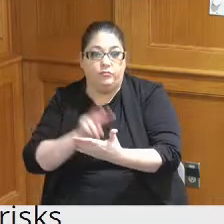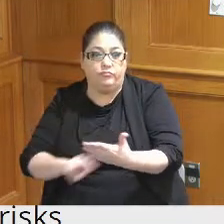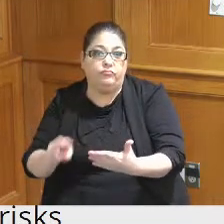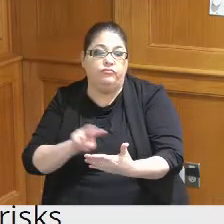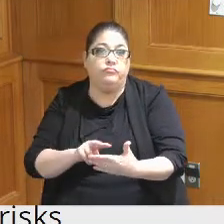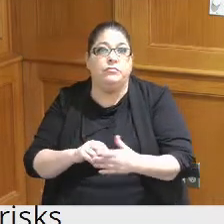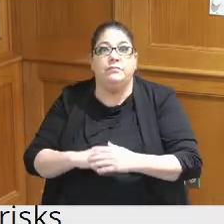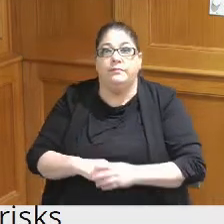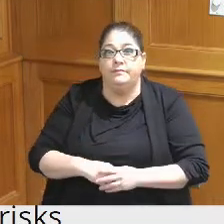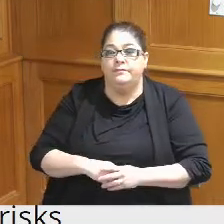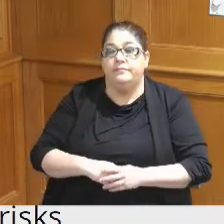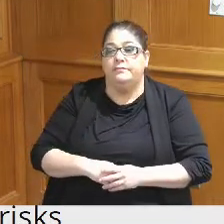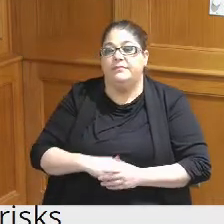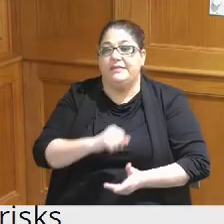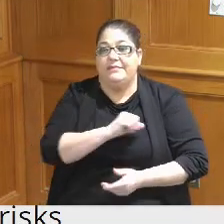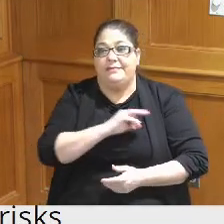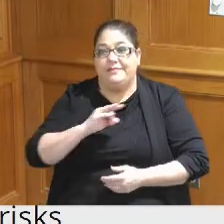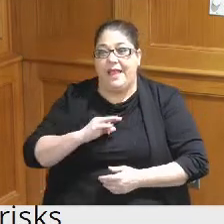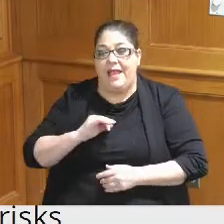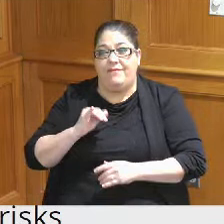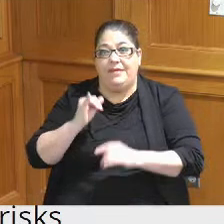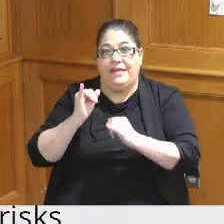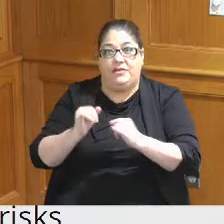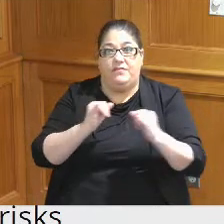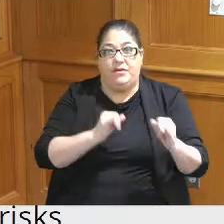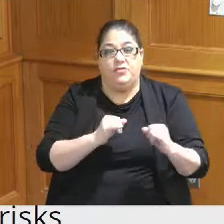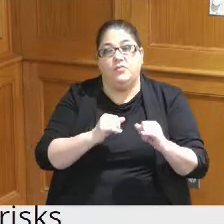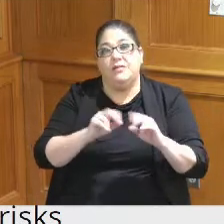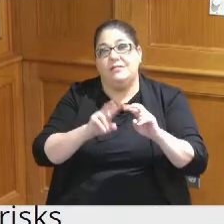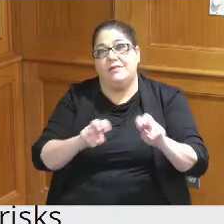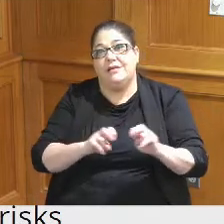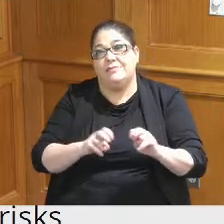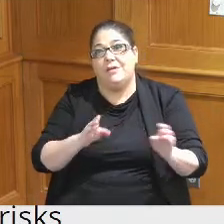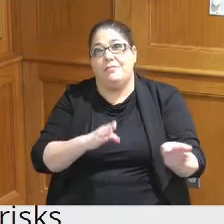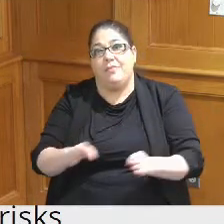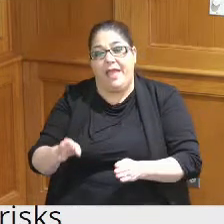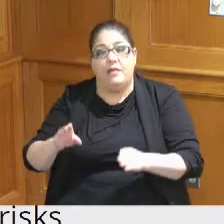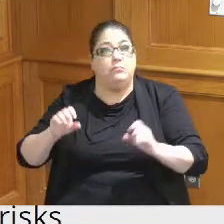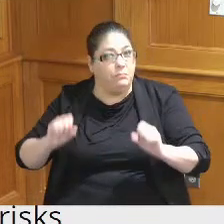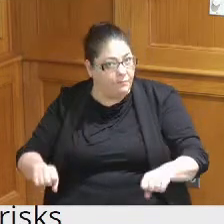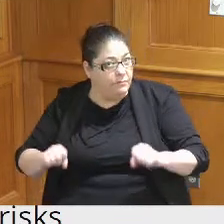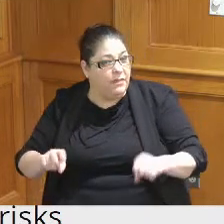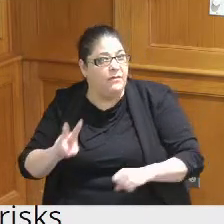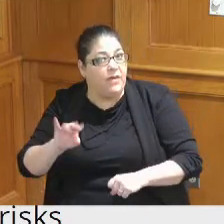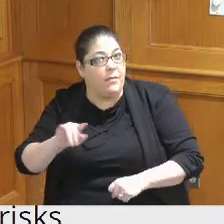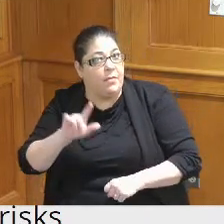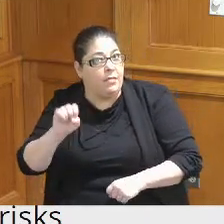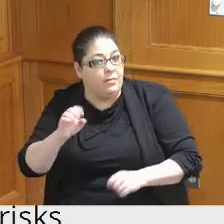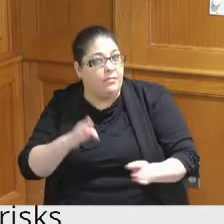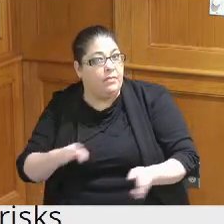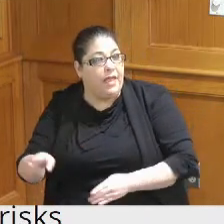our staff individual assessment indicates the plan being viable subject to various risks on